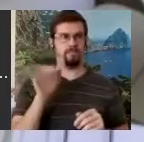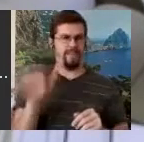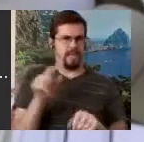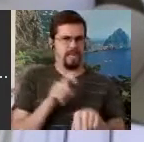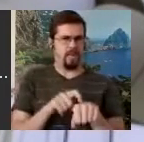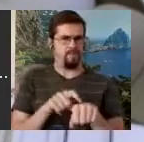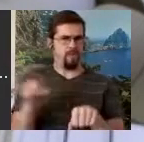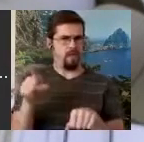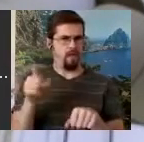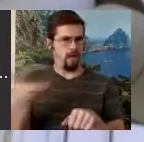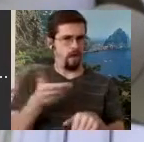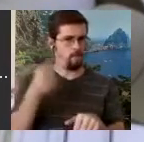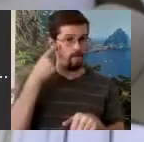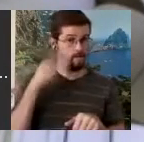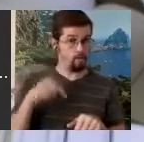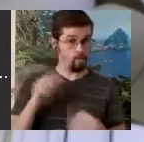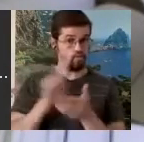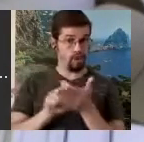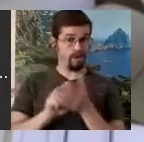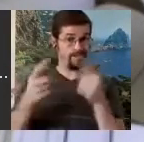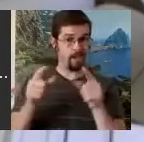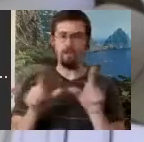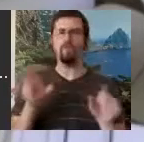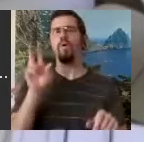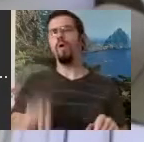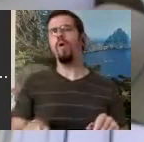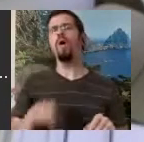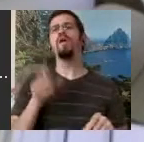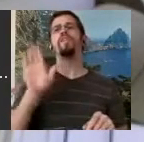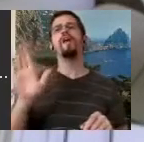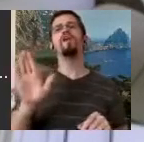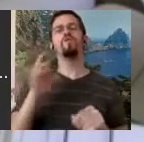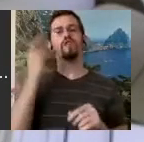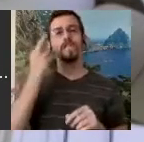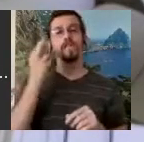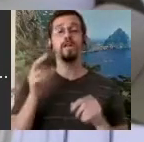hired me for. They wanted me to do this analysis of hearing persons' gestures